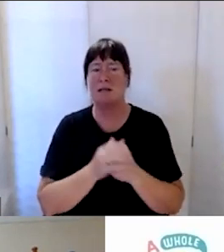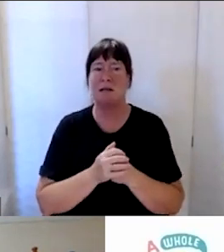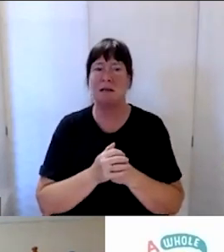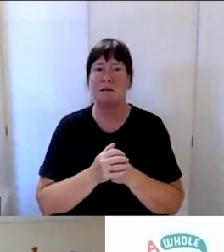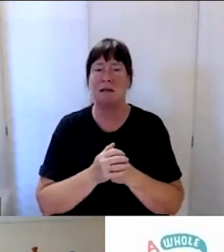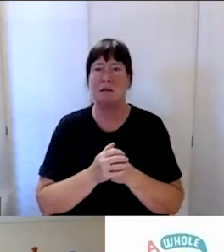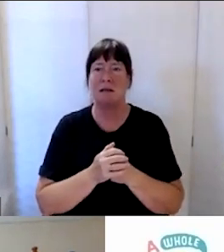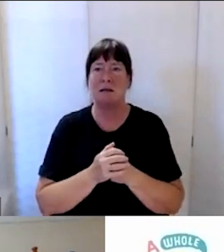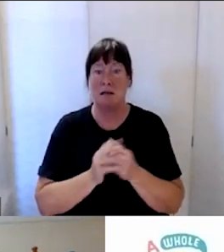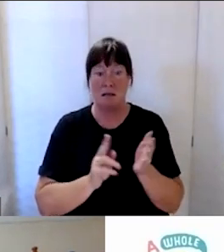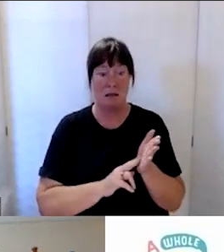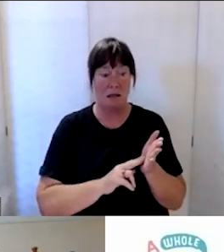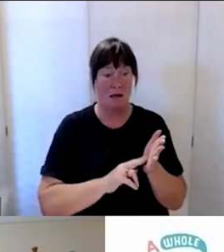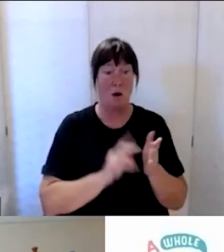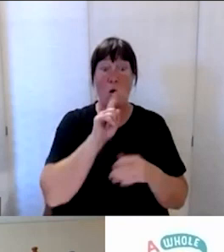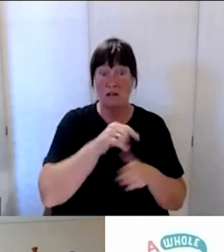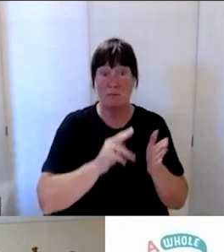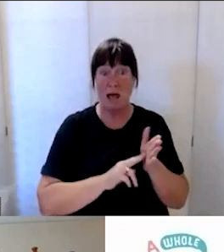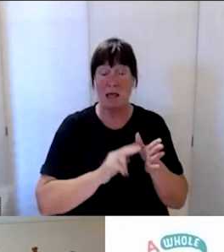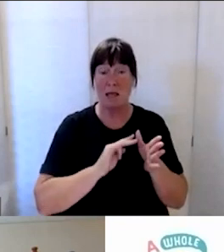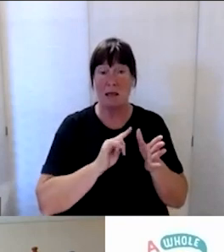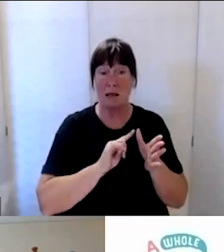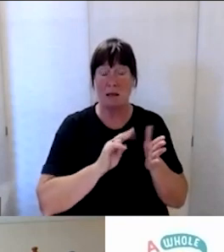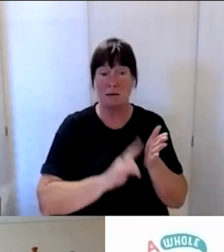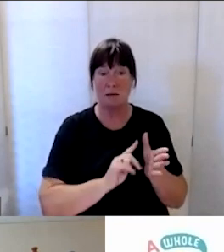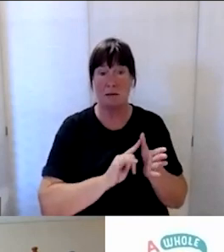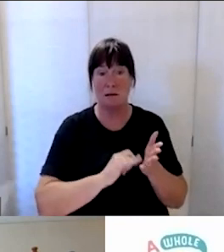the NASC in Hawke’s Bay is actually managed under Te Whatu Ora